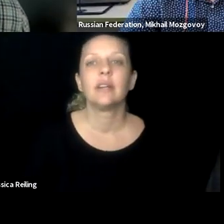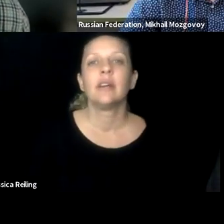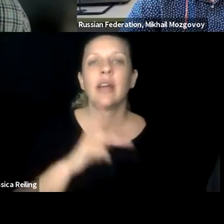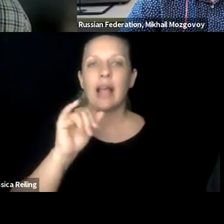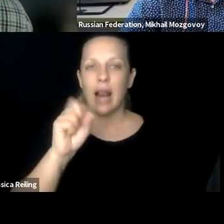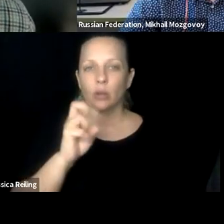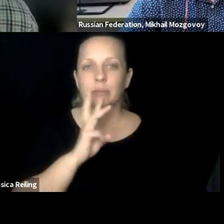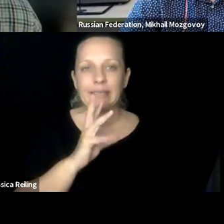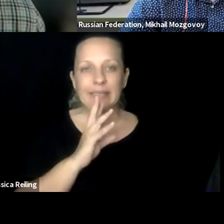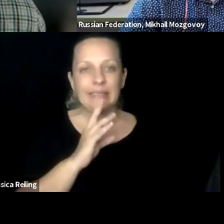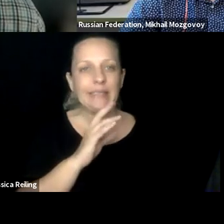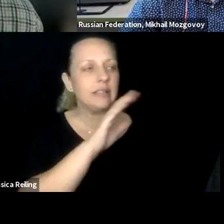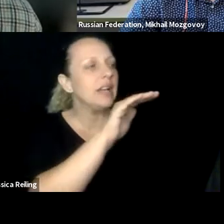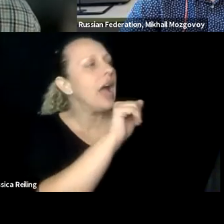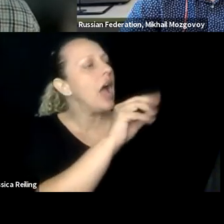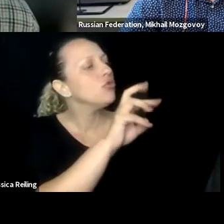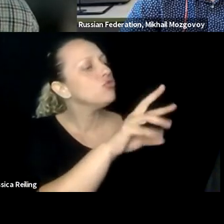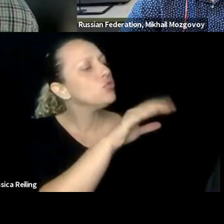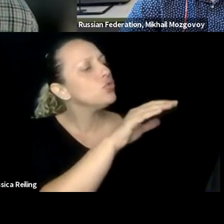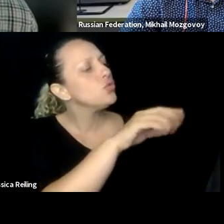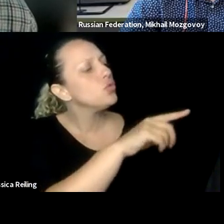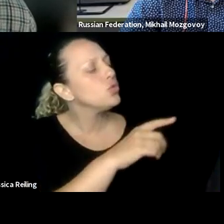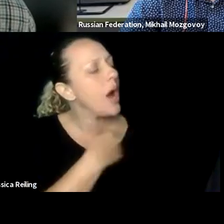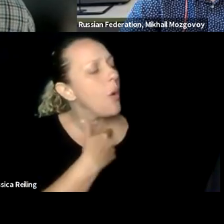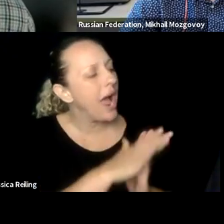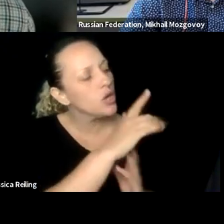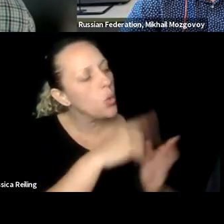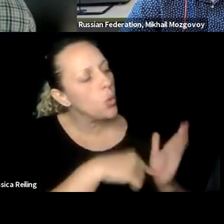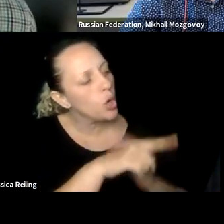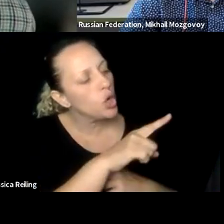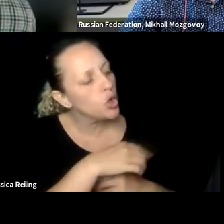Than k you so much, Kyle.